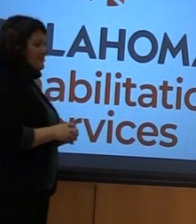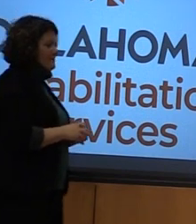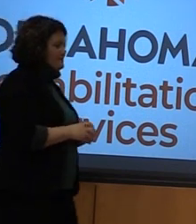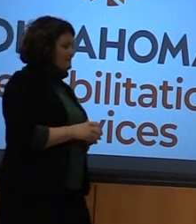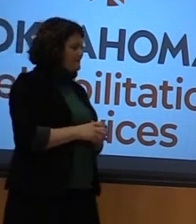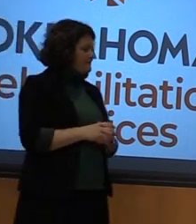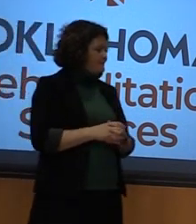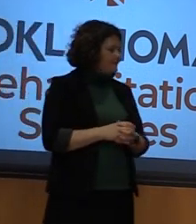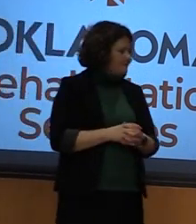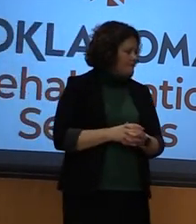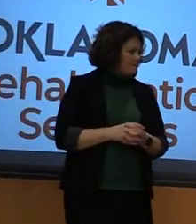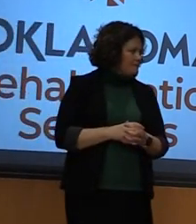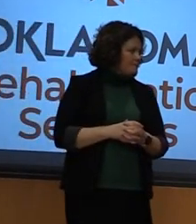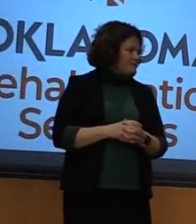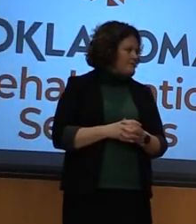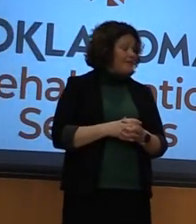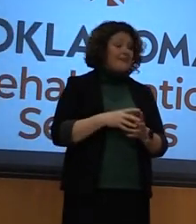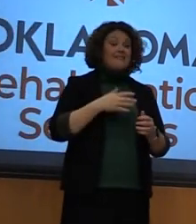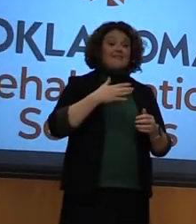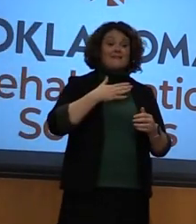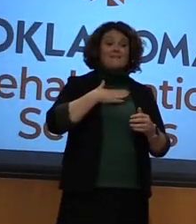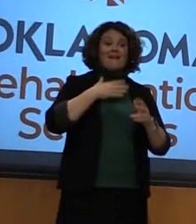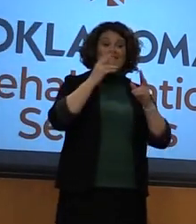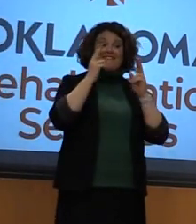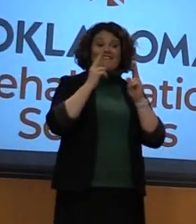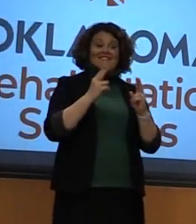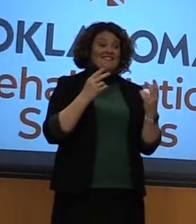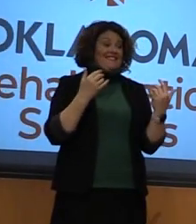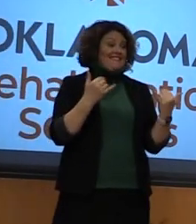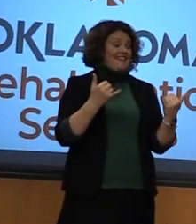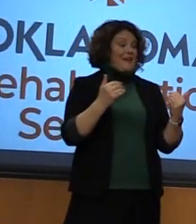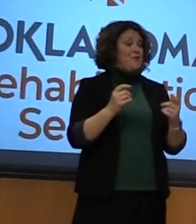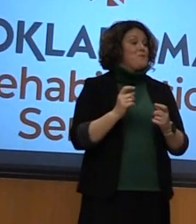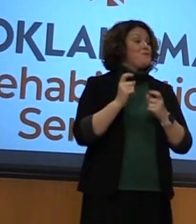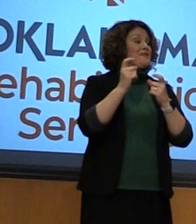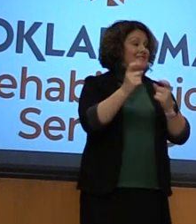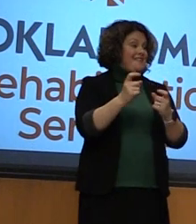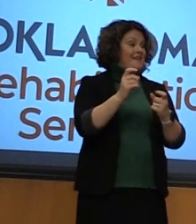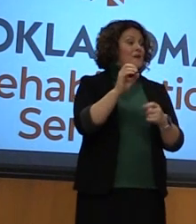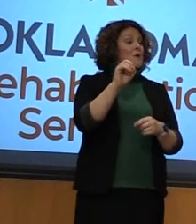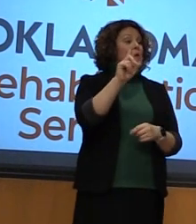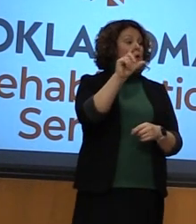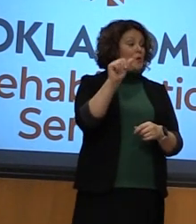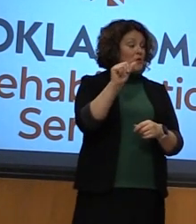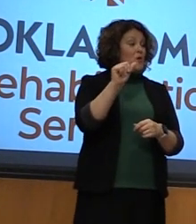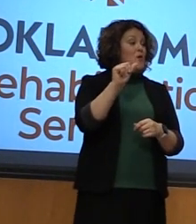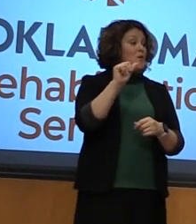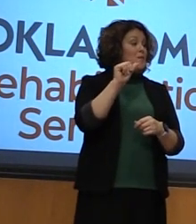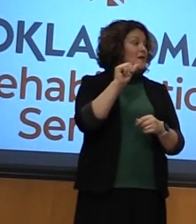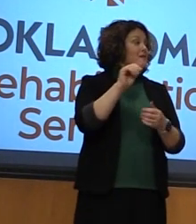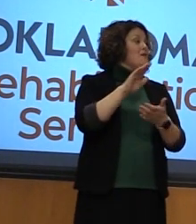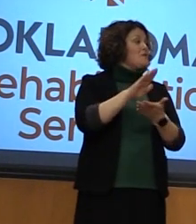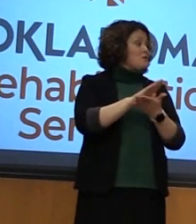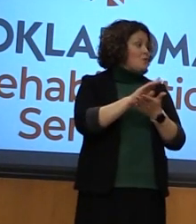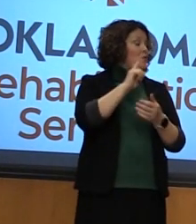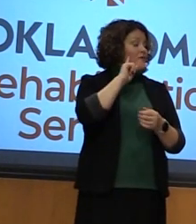It's my pleasure to now present the Oklahoma School for the Blind Student of the Year